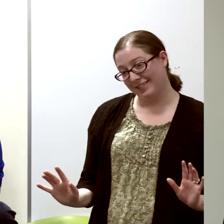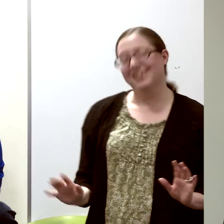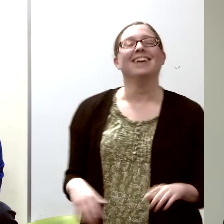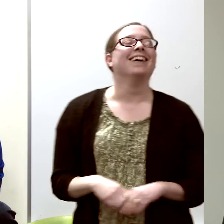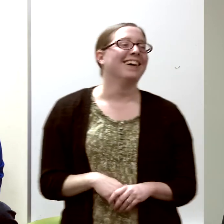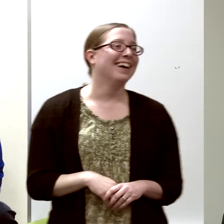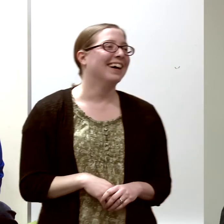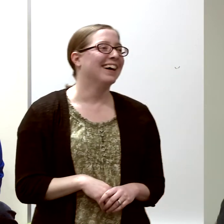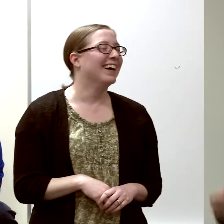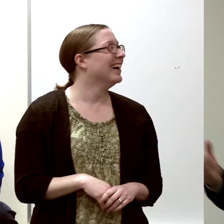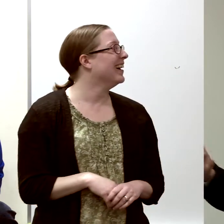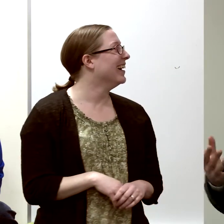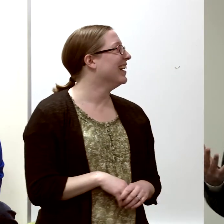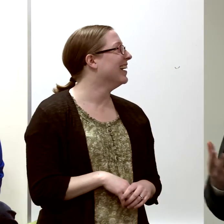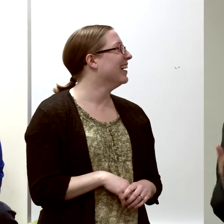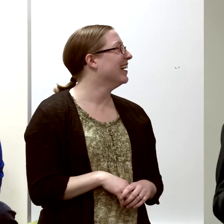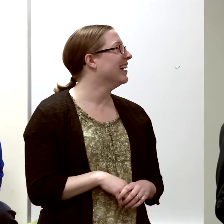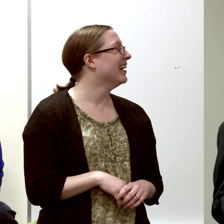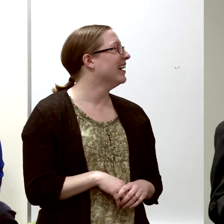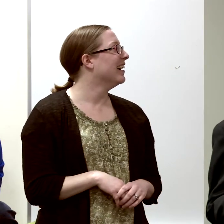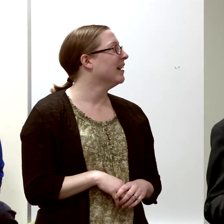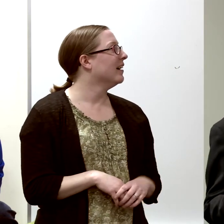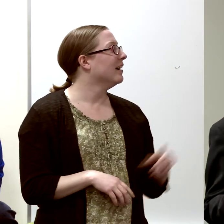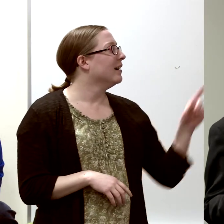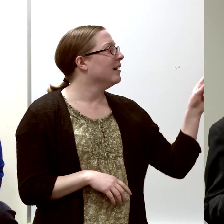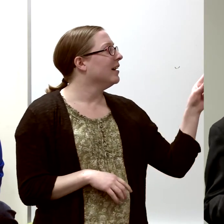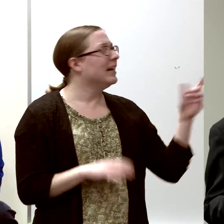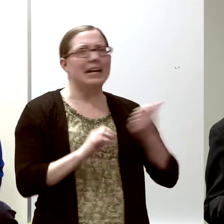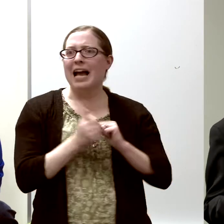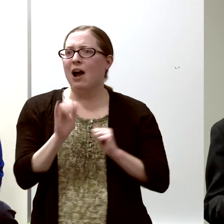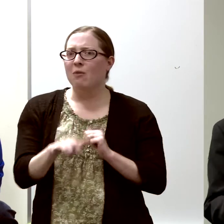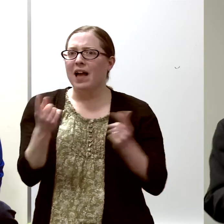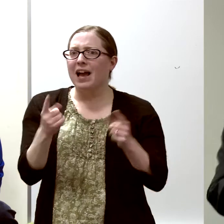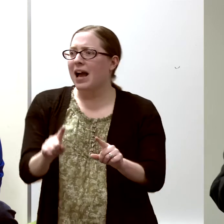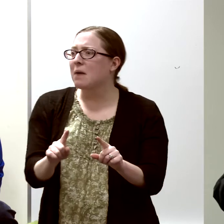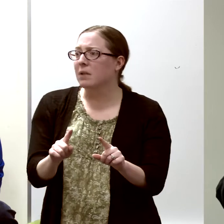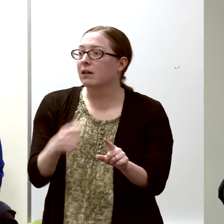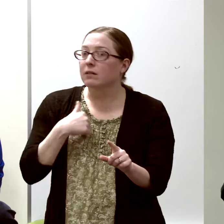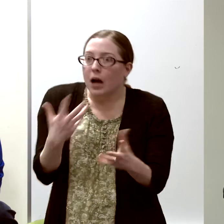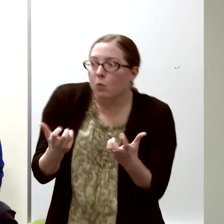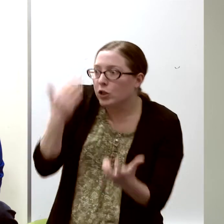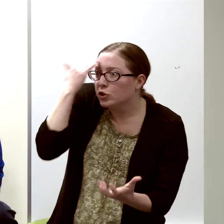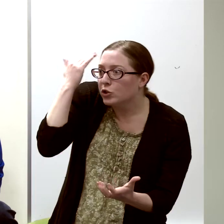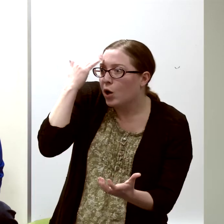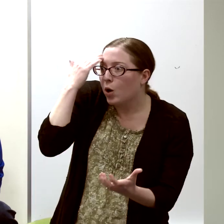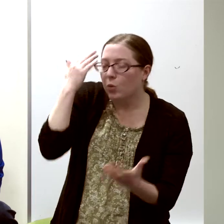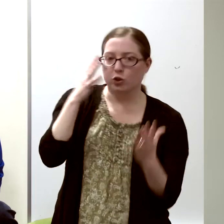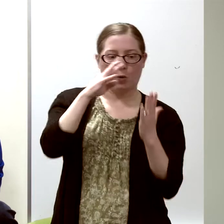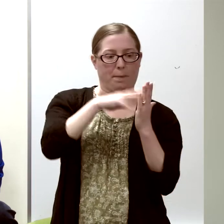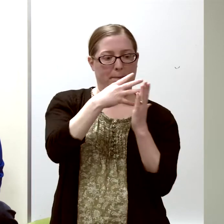but I wanted to know how that happened. How did you get those patterns in bone?